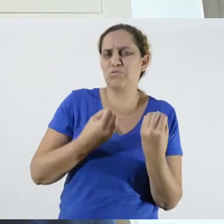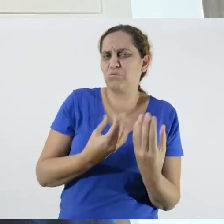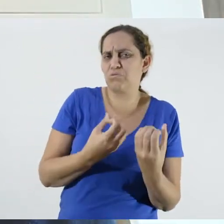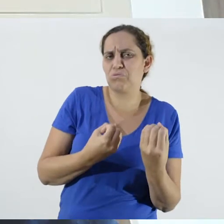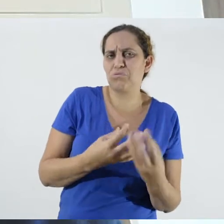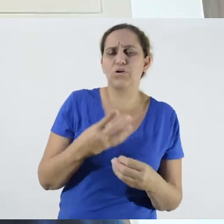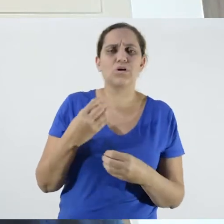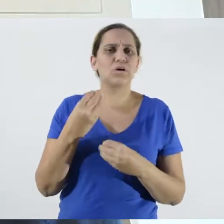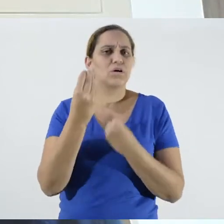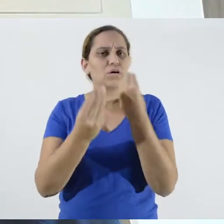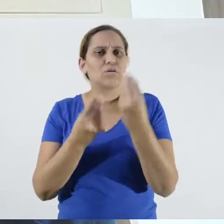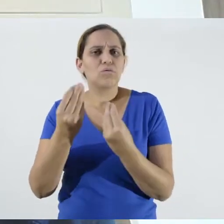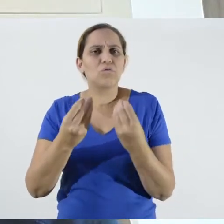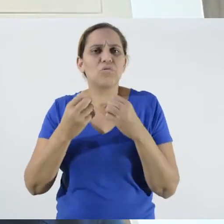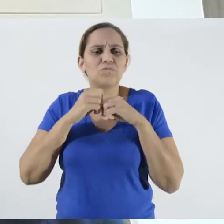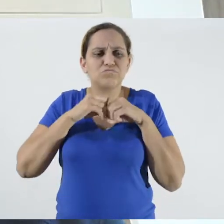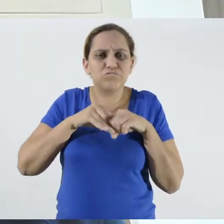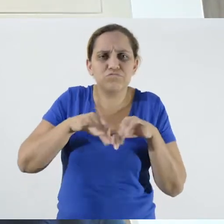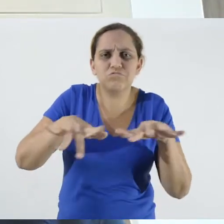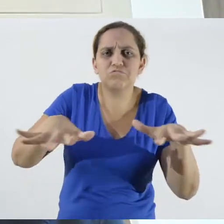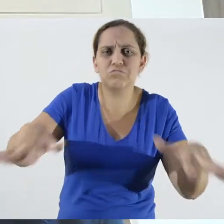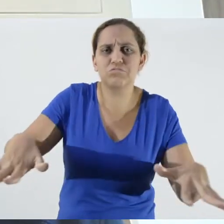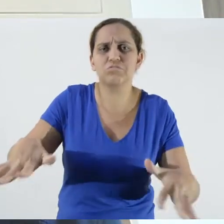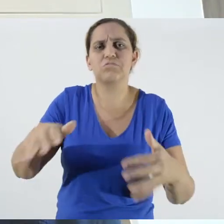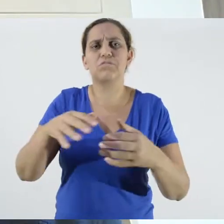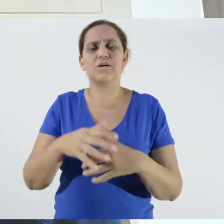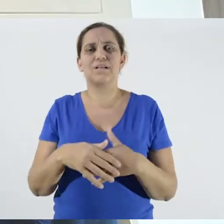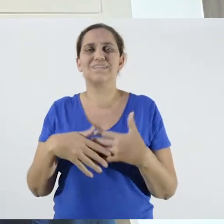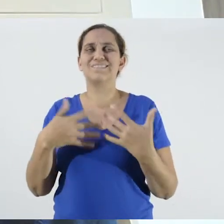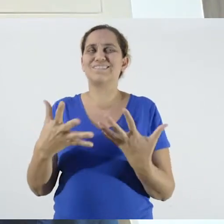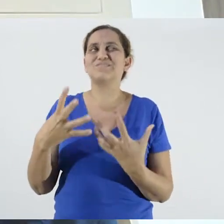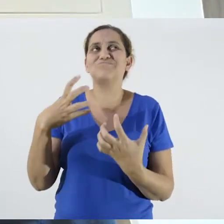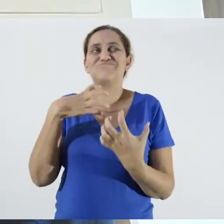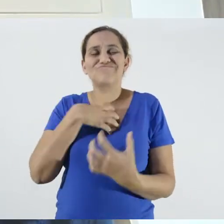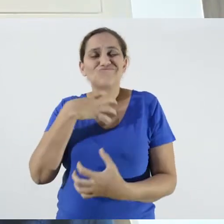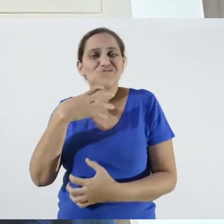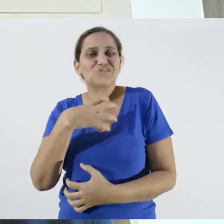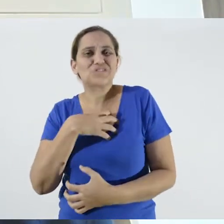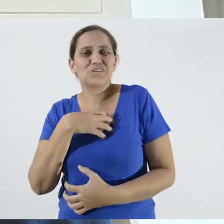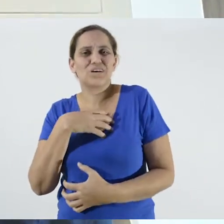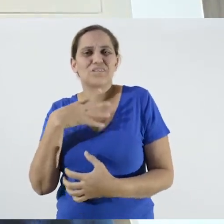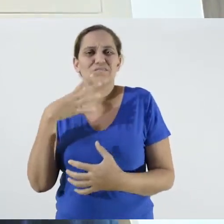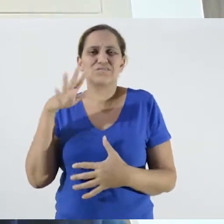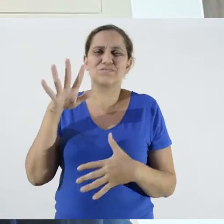spreads, and we were very concerned.